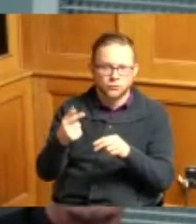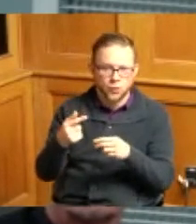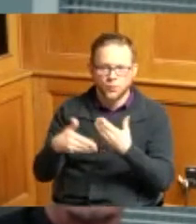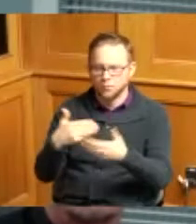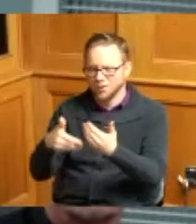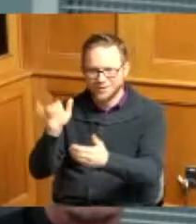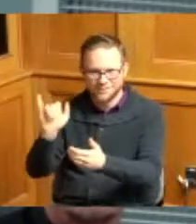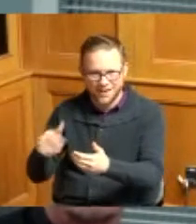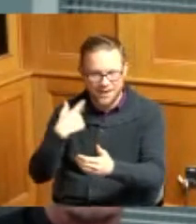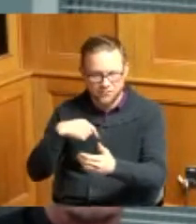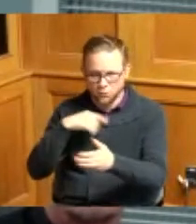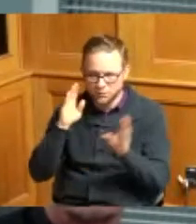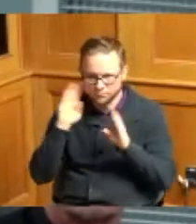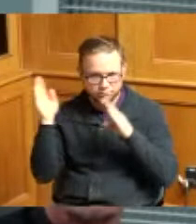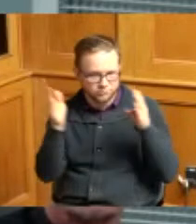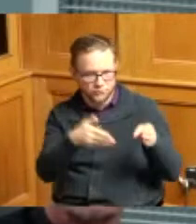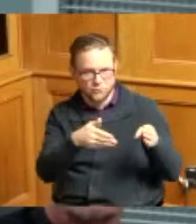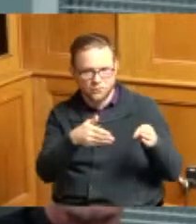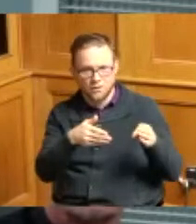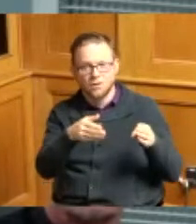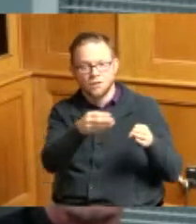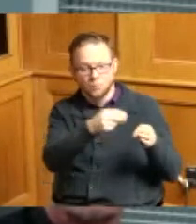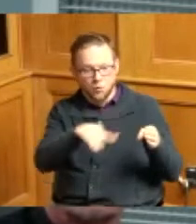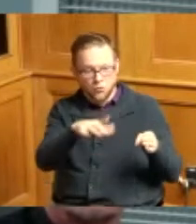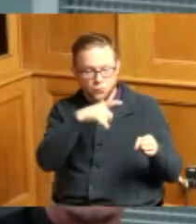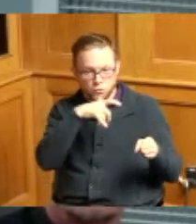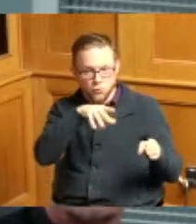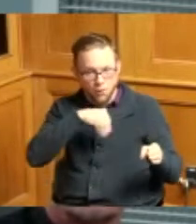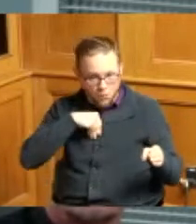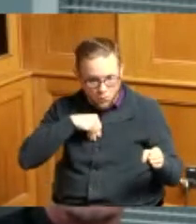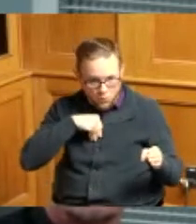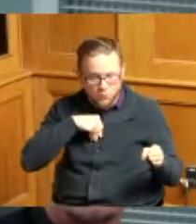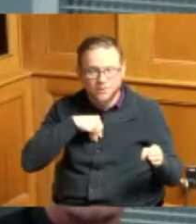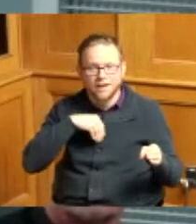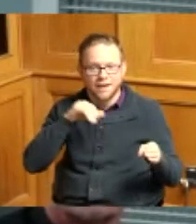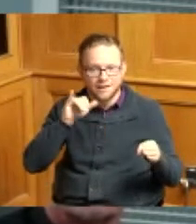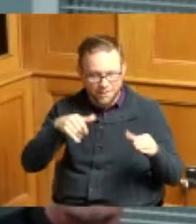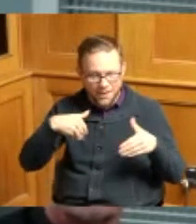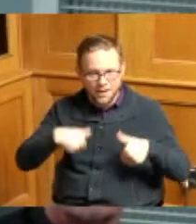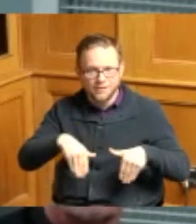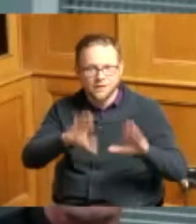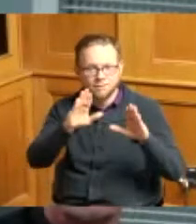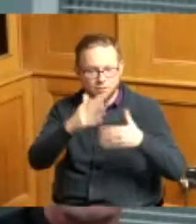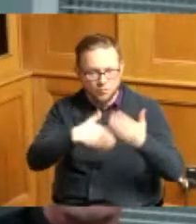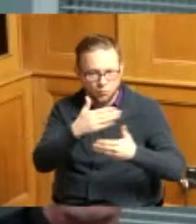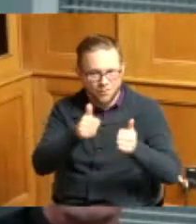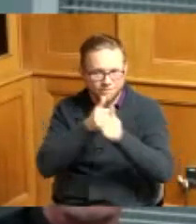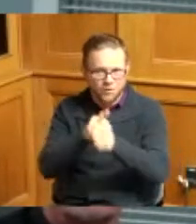all we looked at was the parcel ownership and the vacation process for the Ohio vice code gotcha